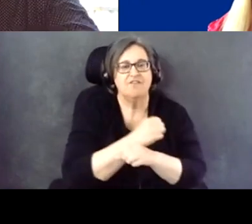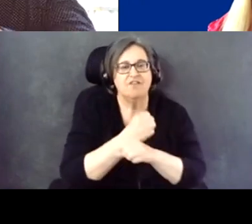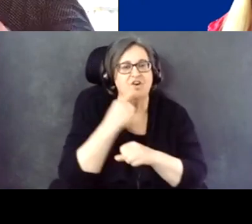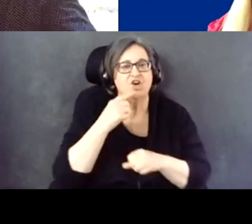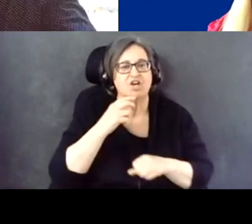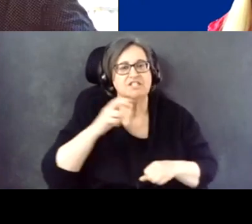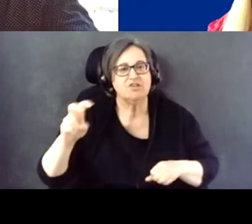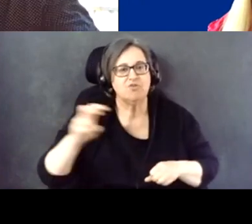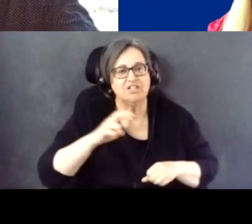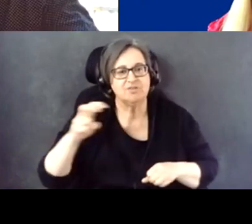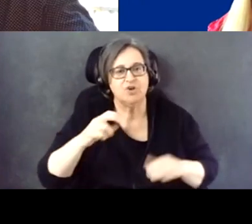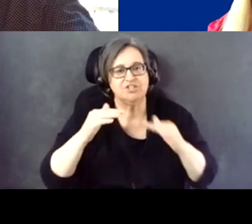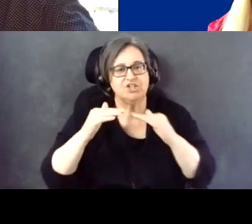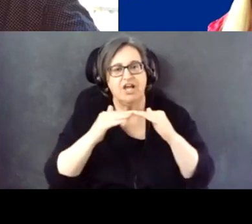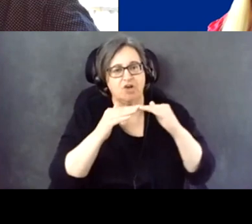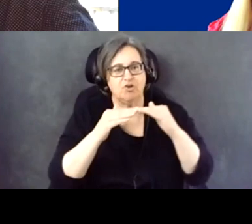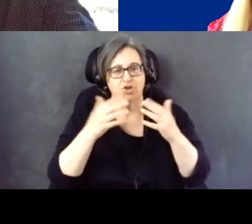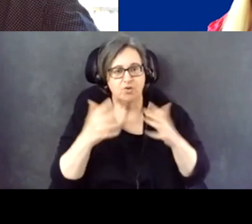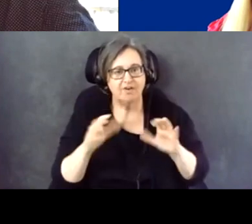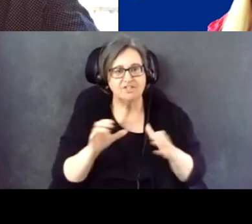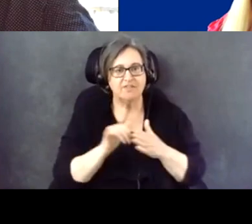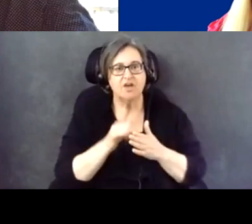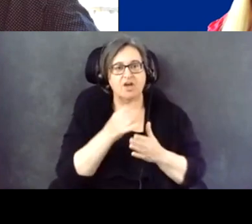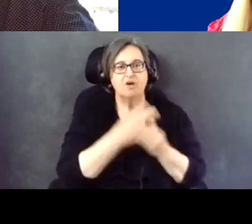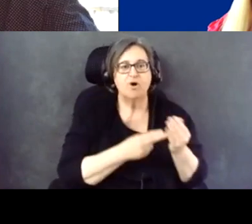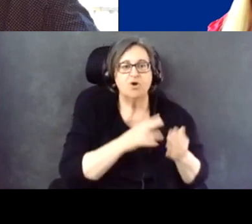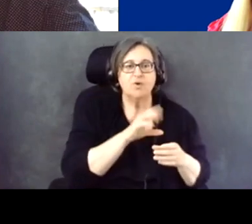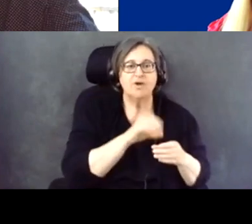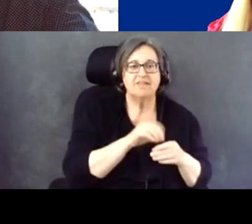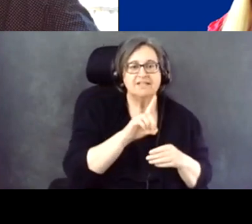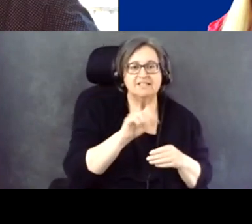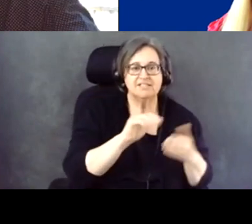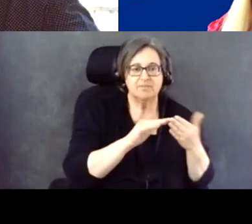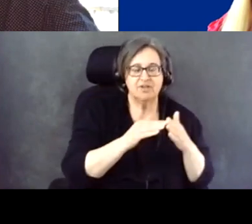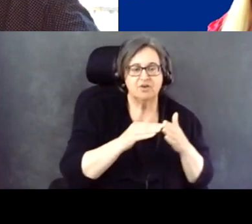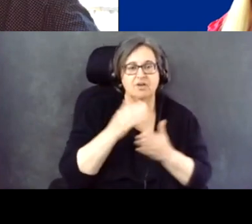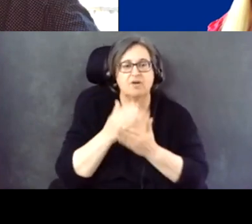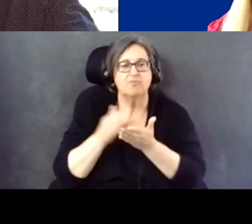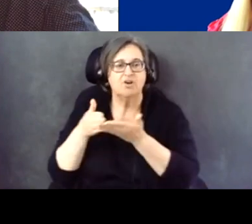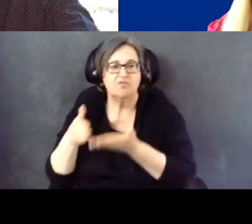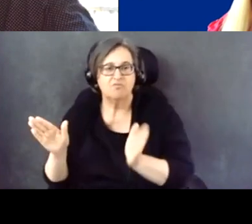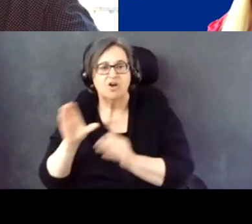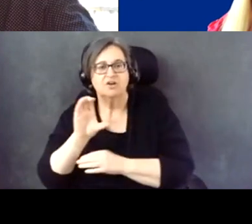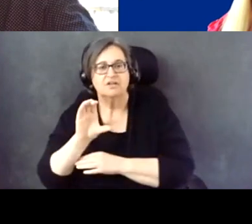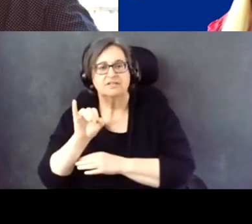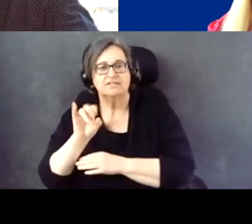Both within the Disability Community and part of the broader Civil Rights Movement and communities.